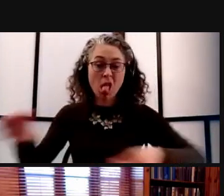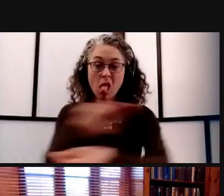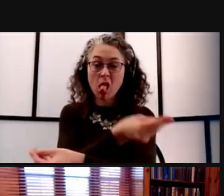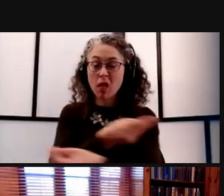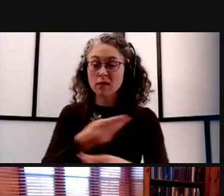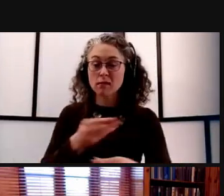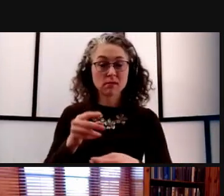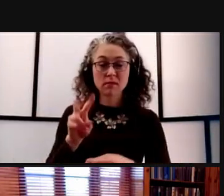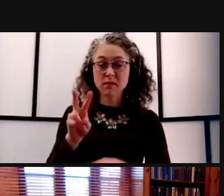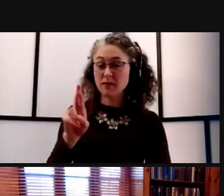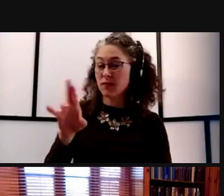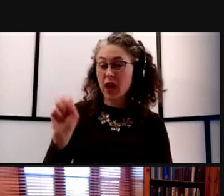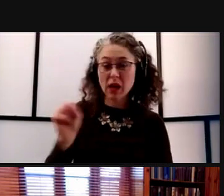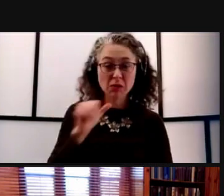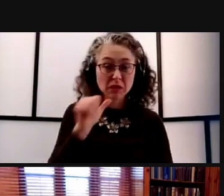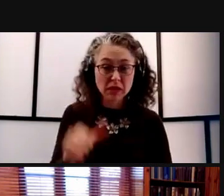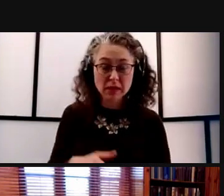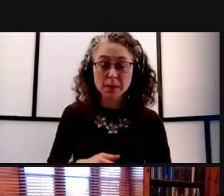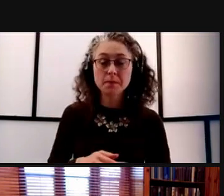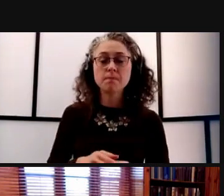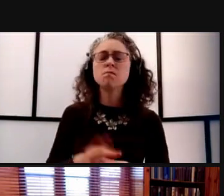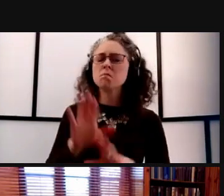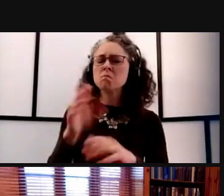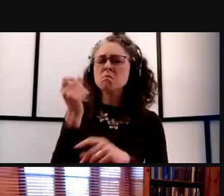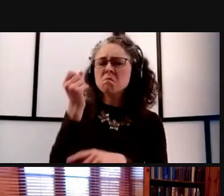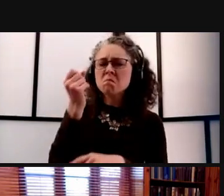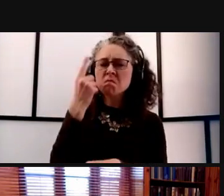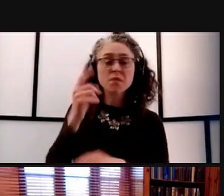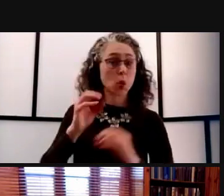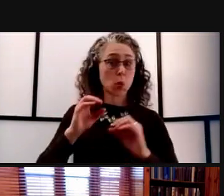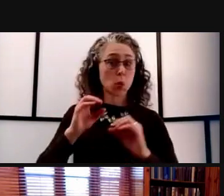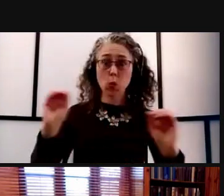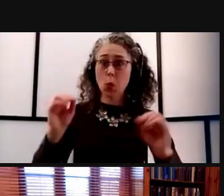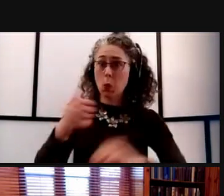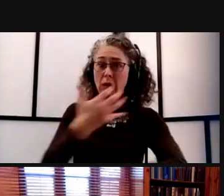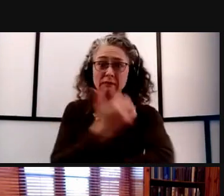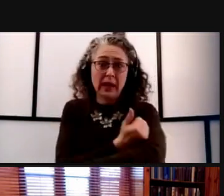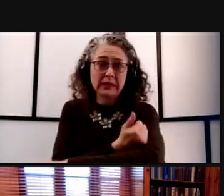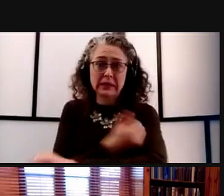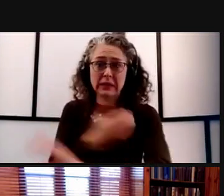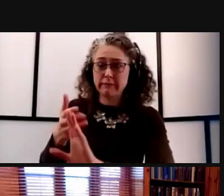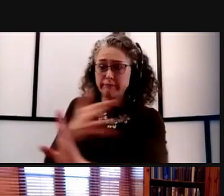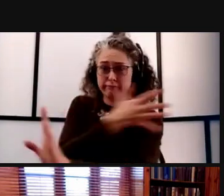Now, mind you, these metrics are well before the rollout of any vaccine. Which further demonstrates the importance